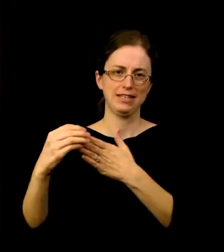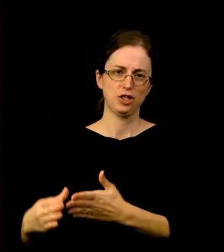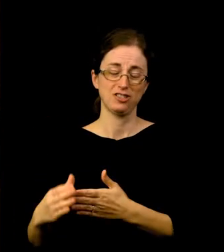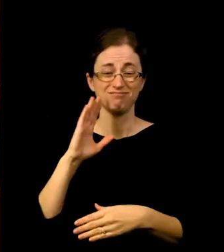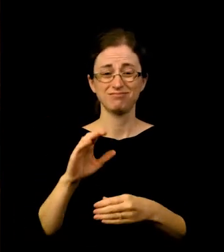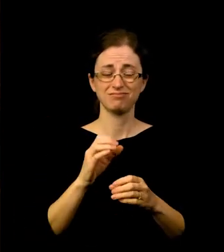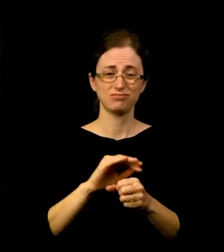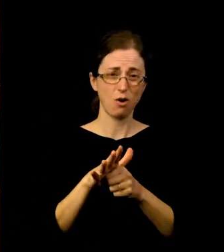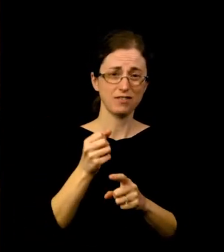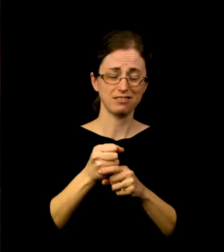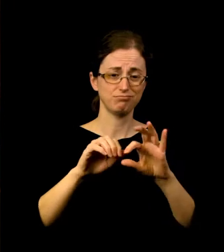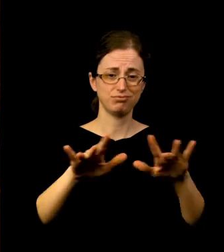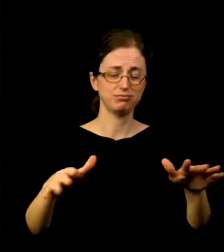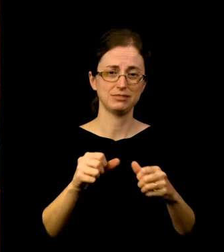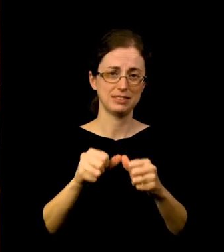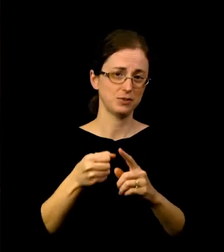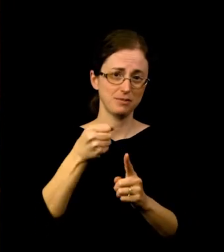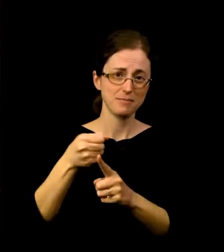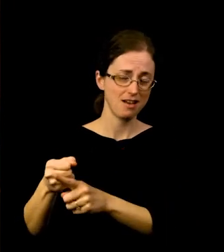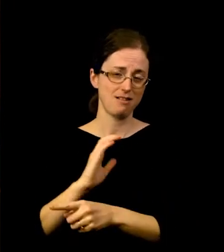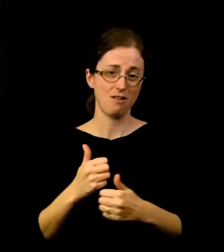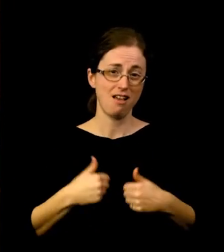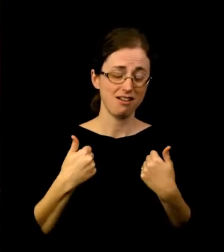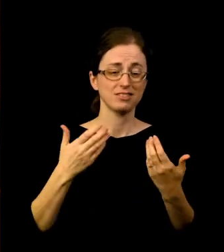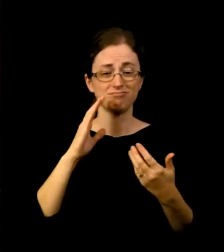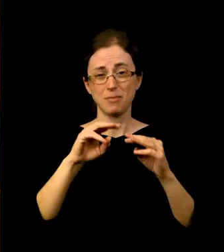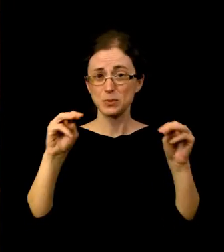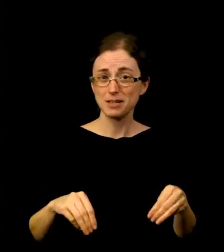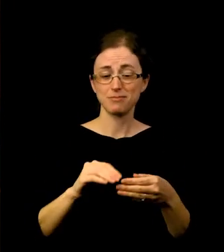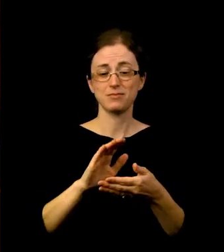The pandemic continues to impact our lives, and the Museum and Northwest Film Center have not been spared.